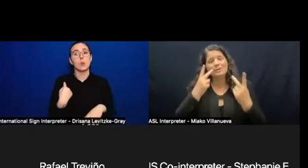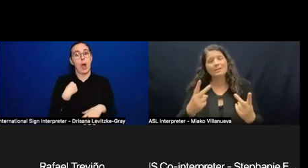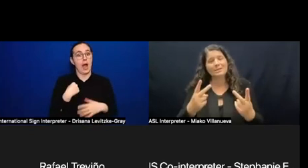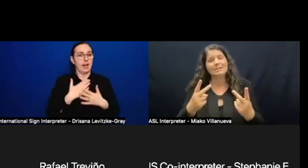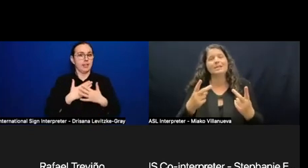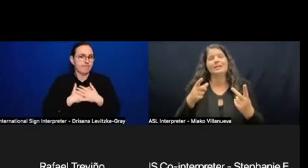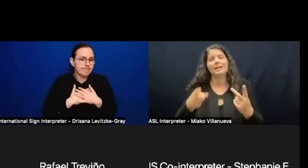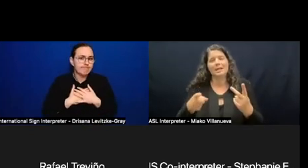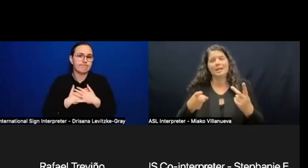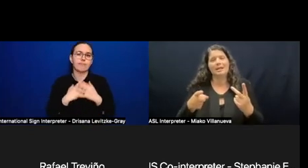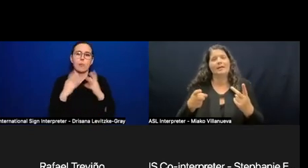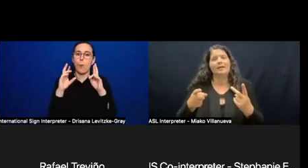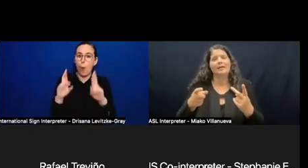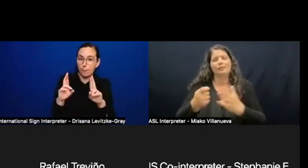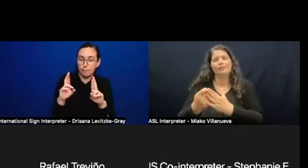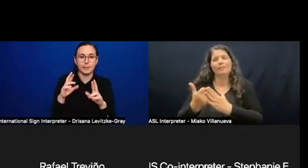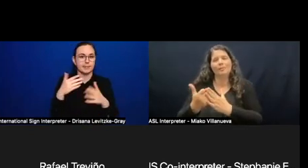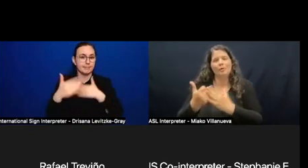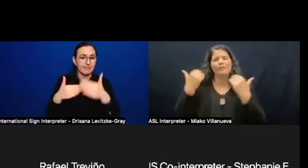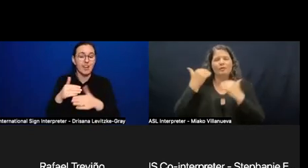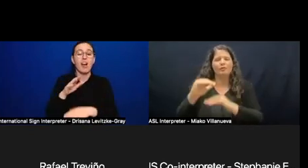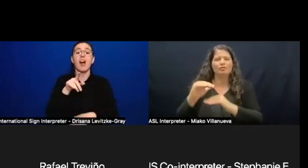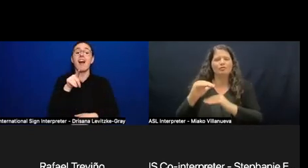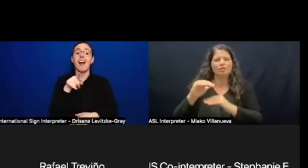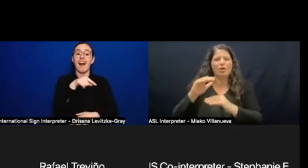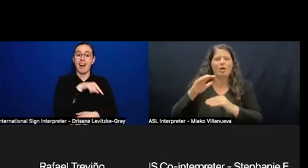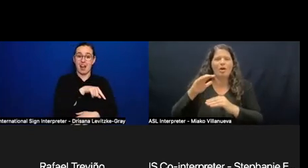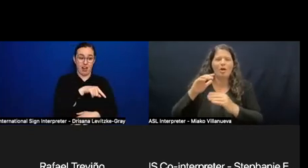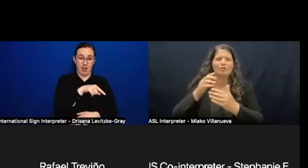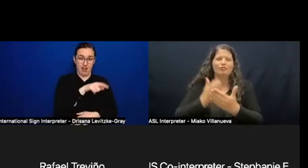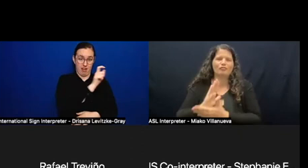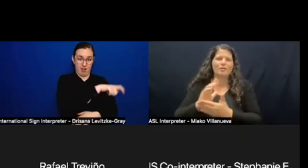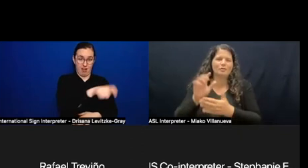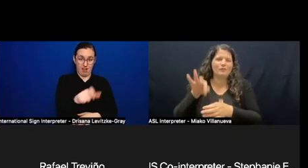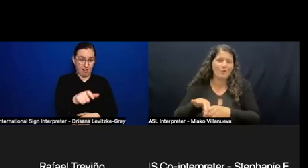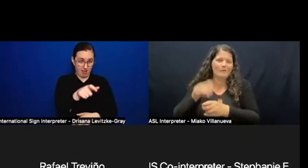to vote of the persons recognized as legally incapable from the constitution.